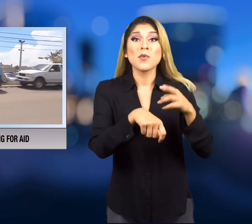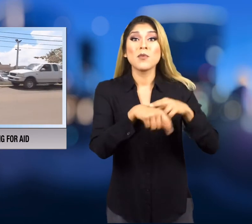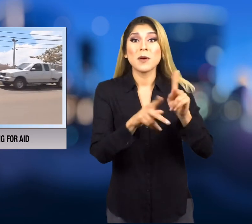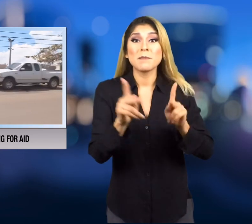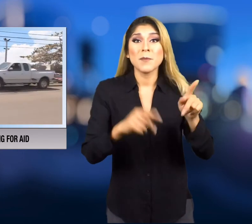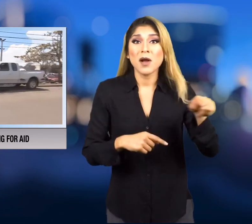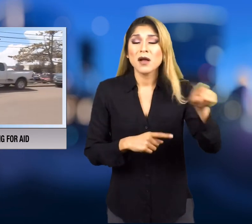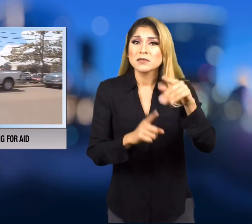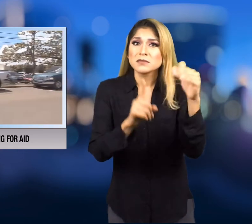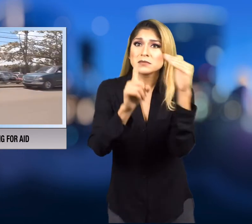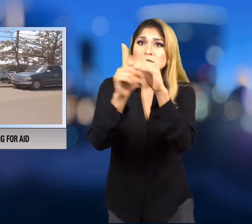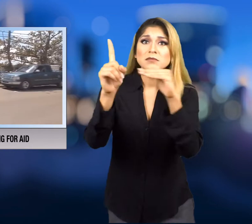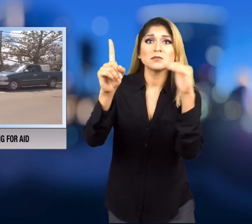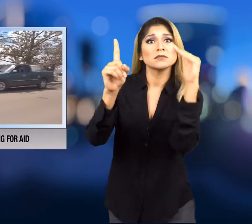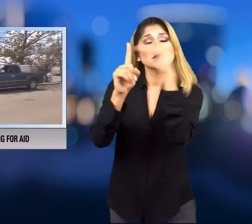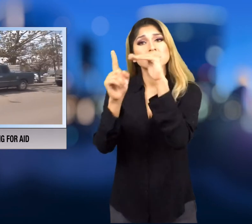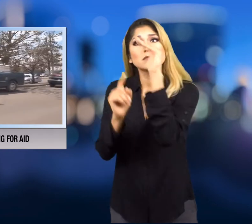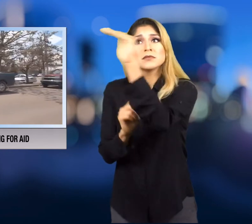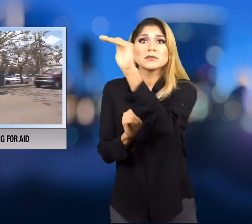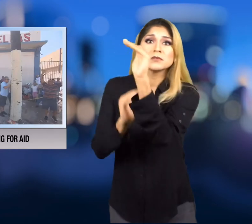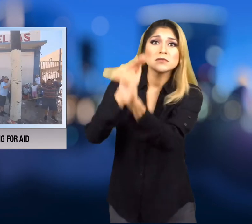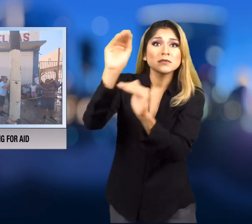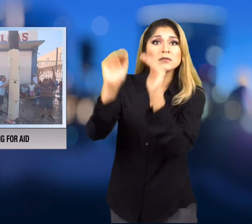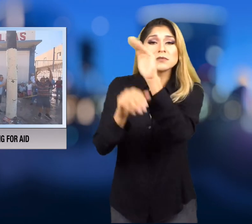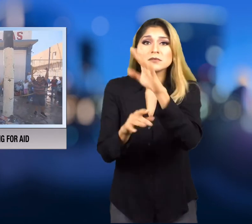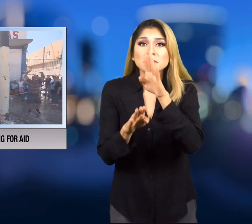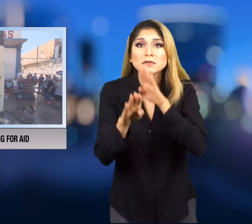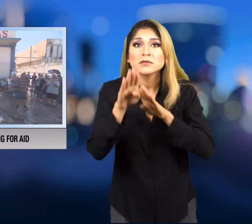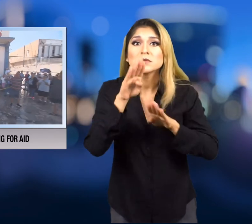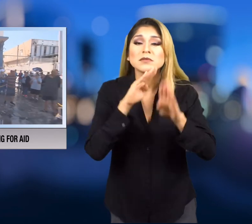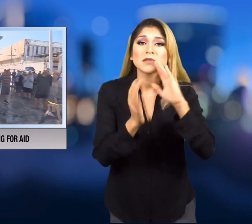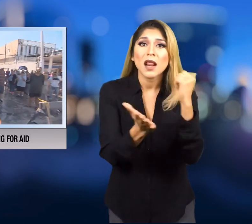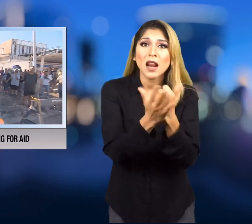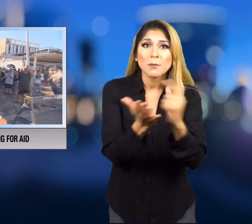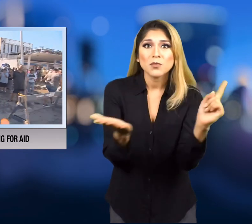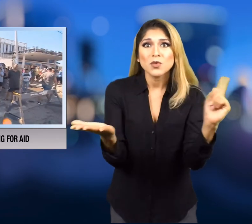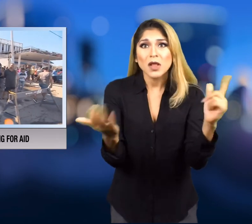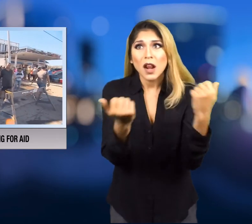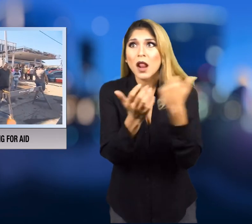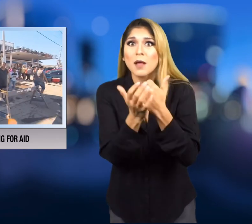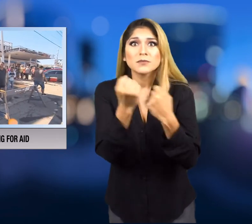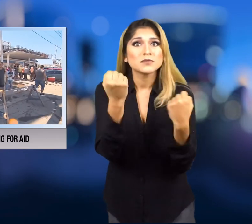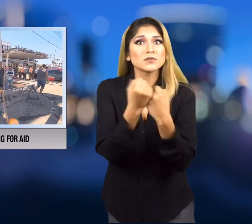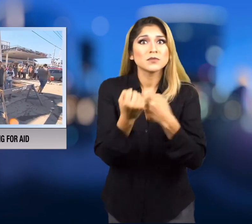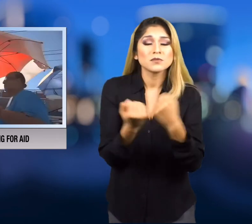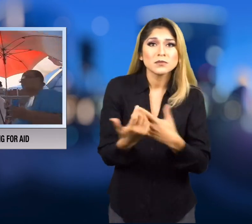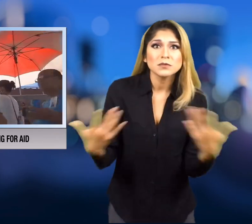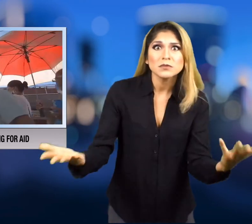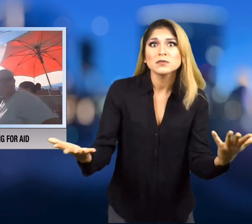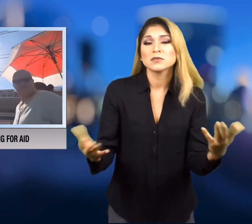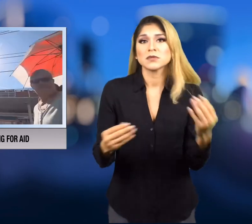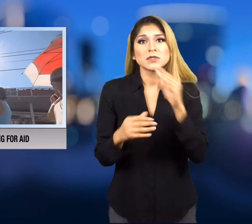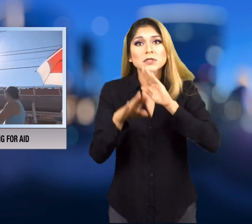there are still waiting for help.